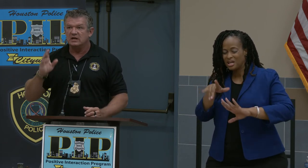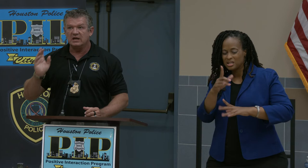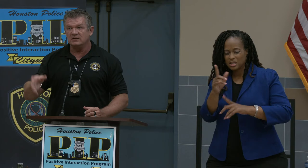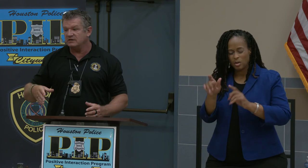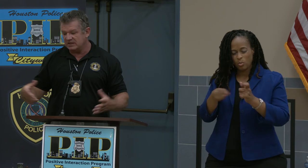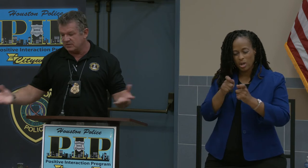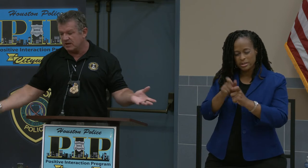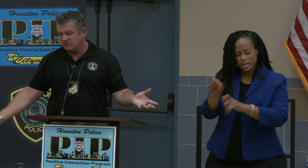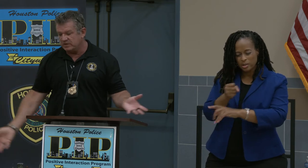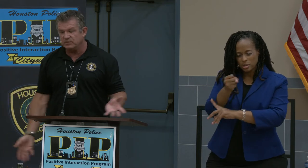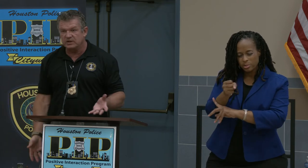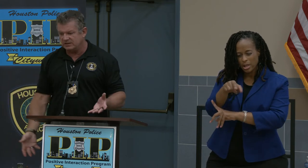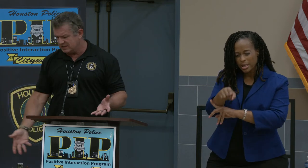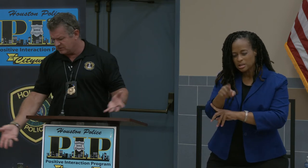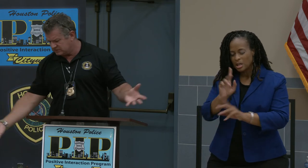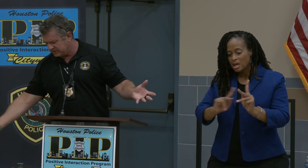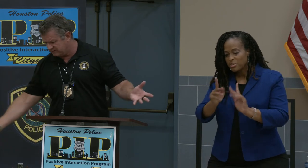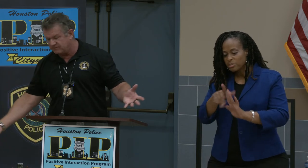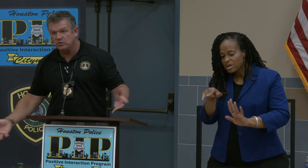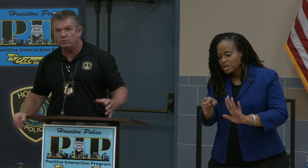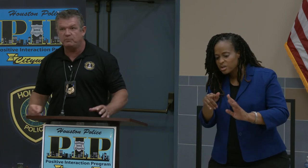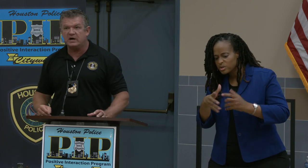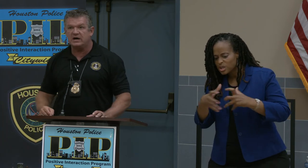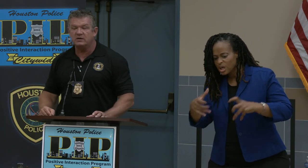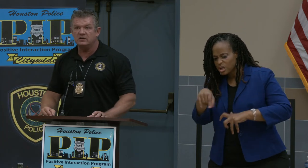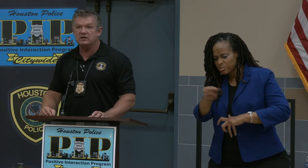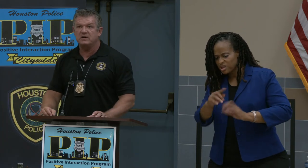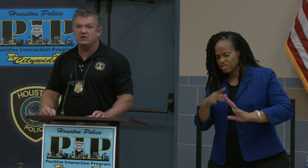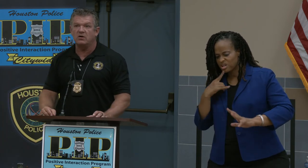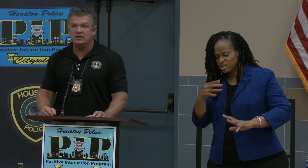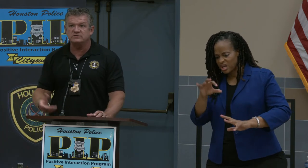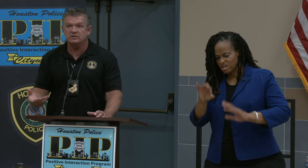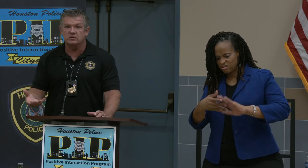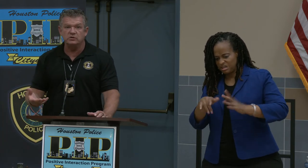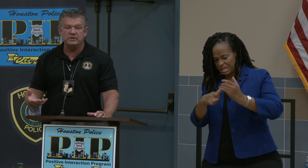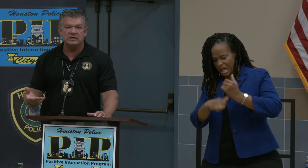and yeah there was a big fuel pile underneath my car and that's what clued me in.